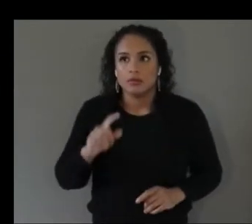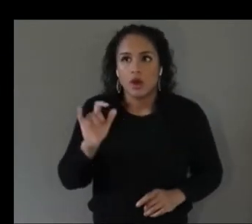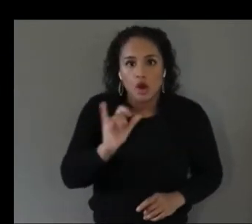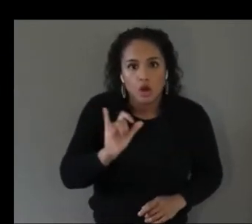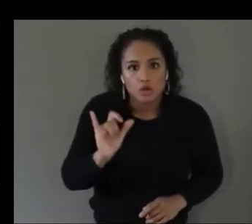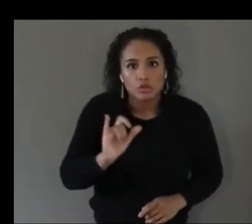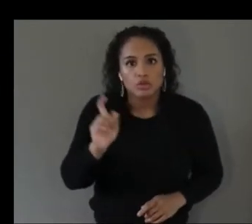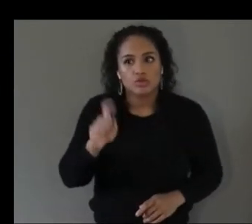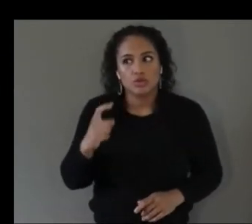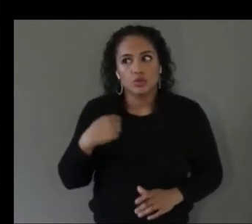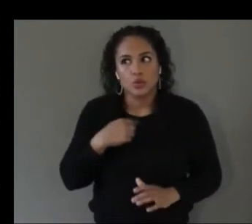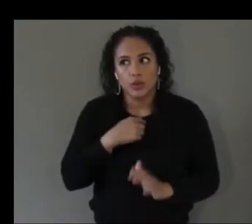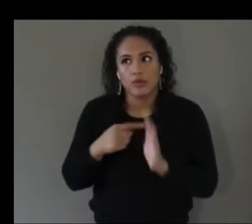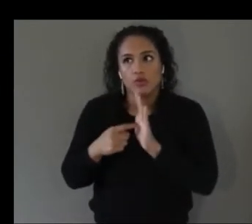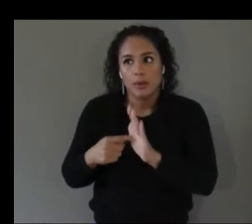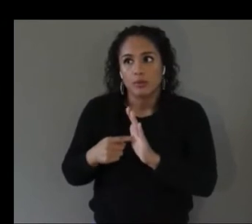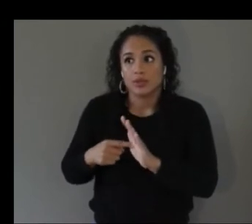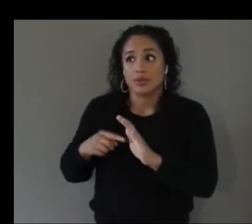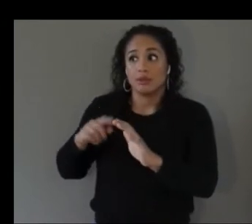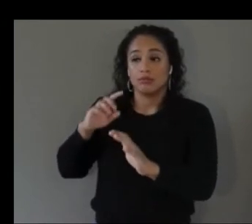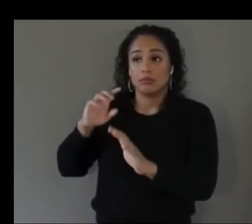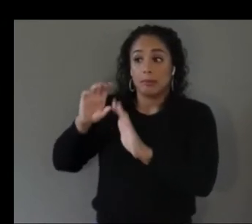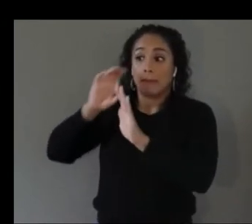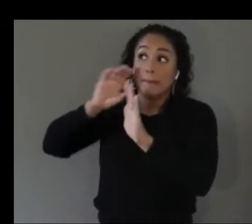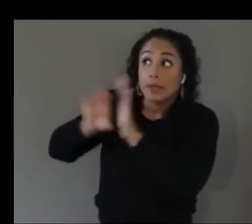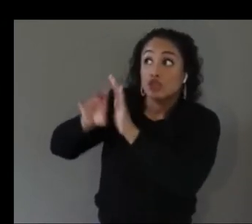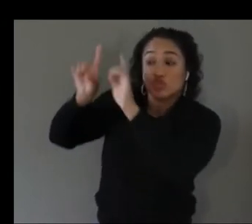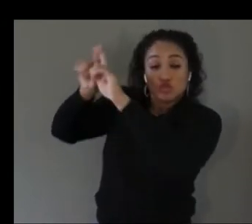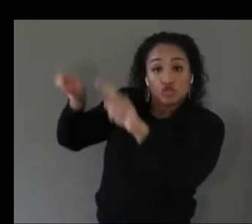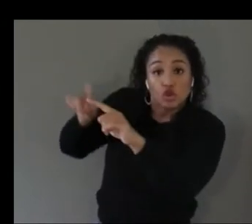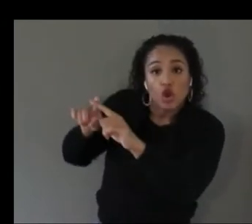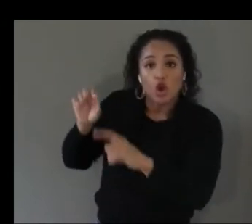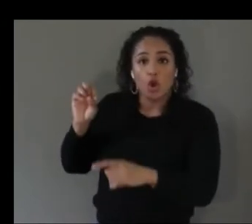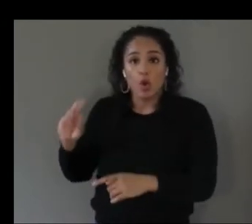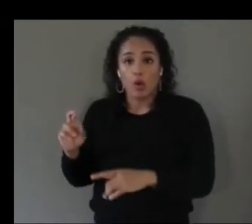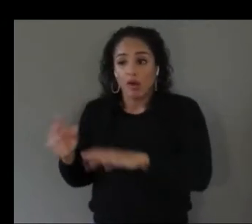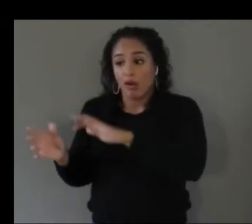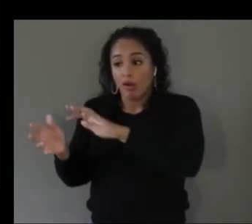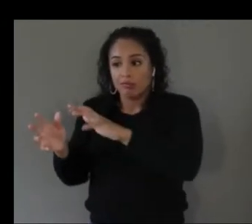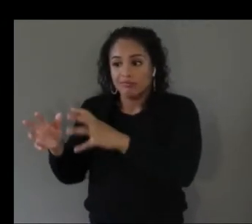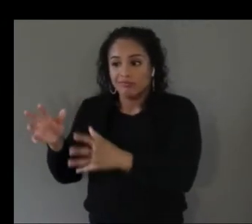artwork on the wall um so i think figuring out how to recognize what's in the physical